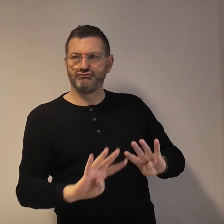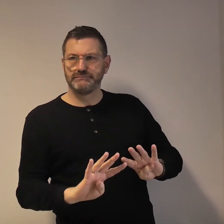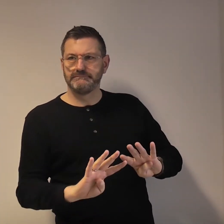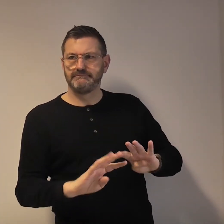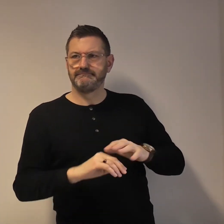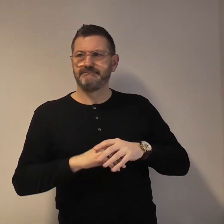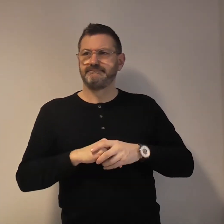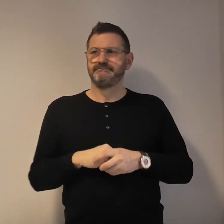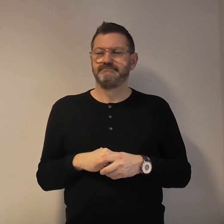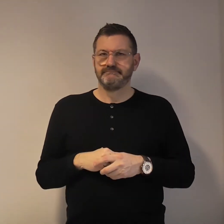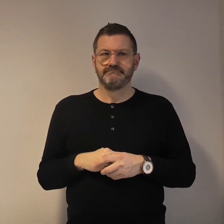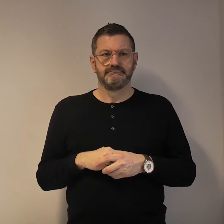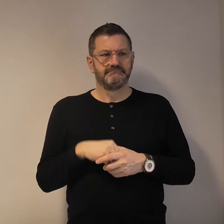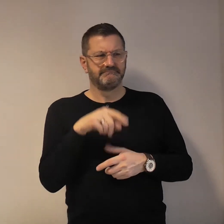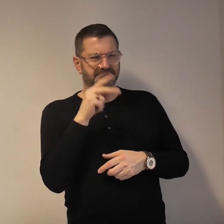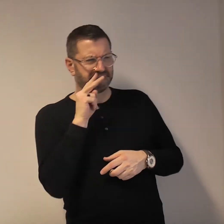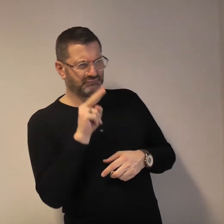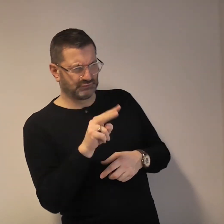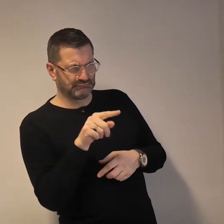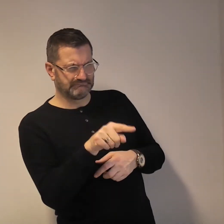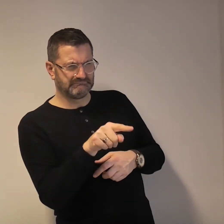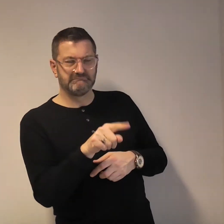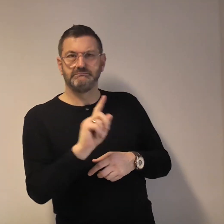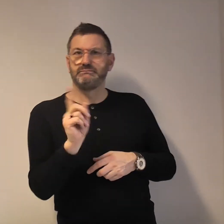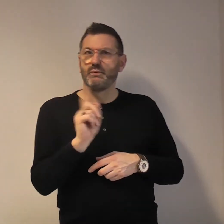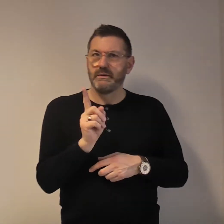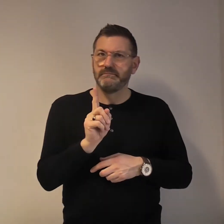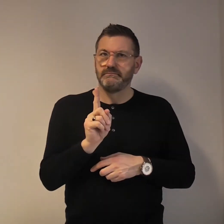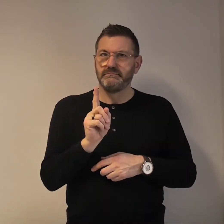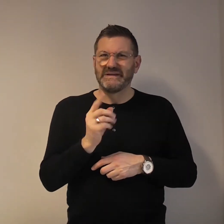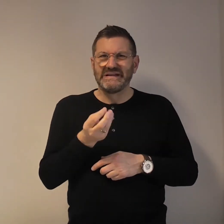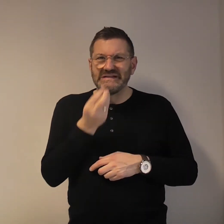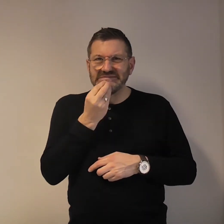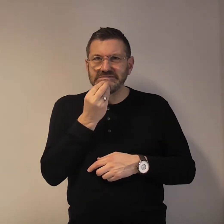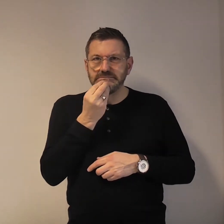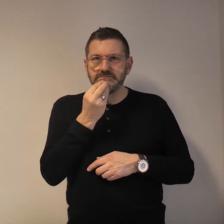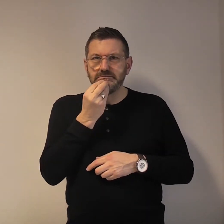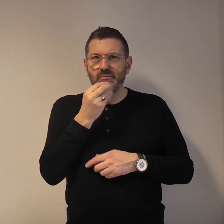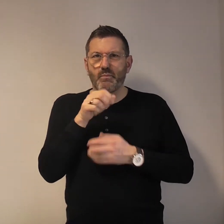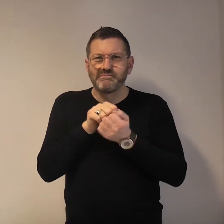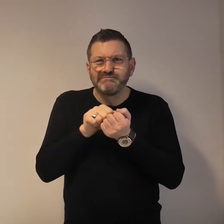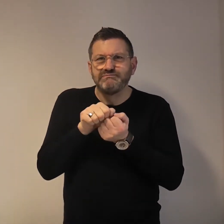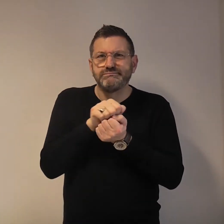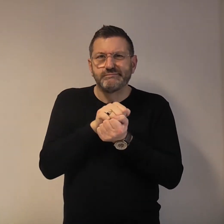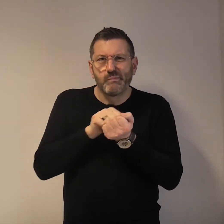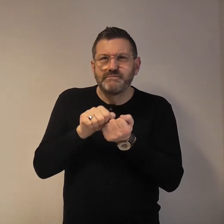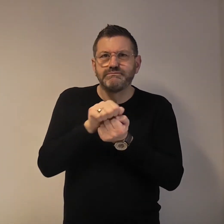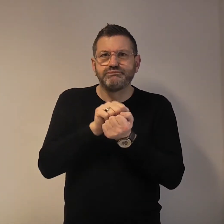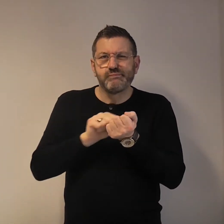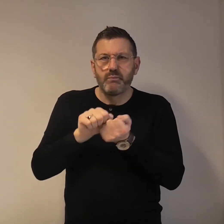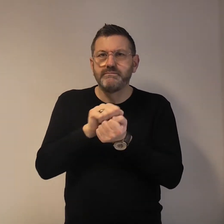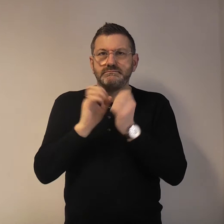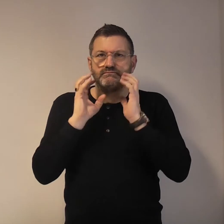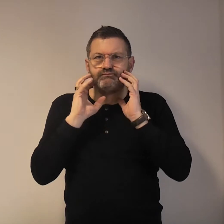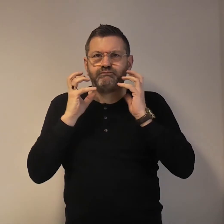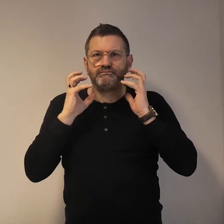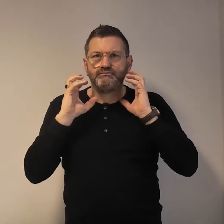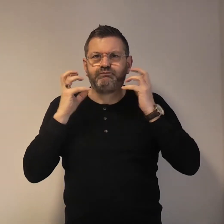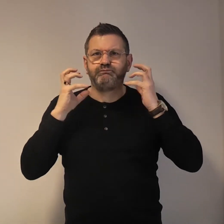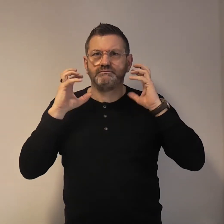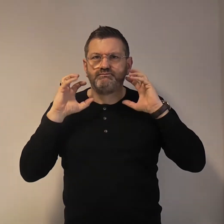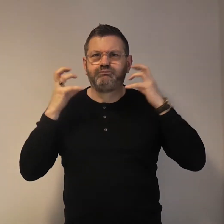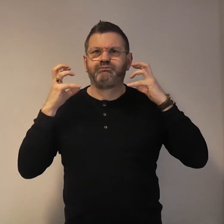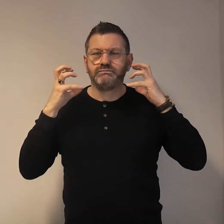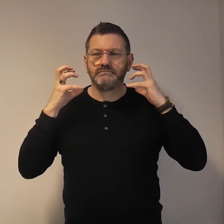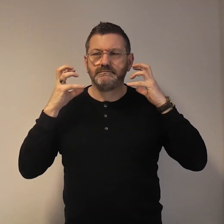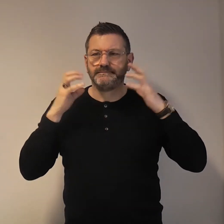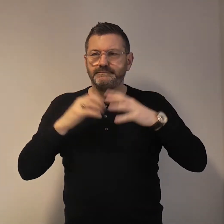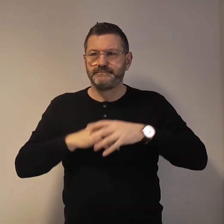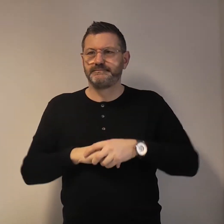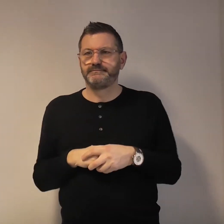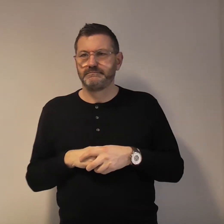Cage. Saw what? Eat.